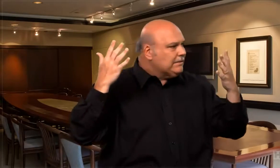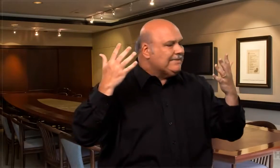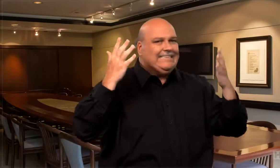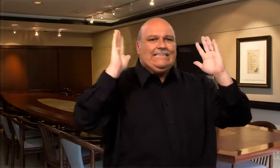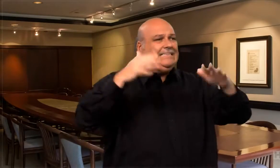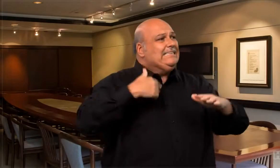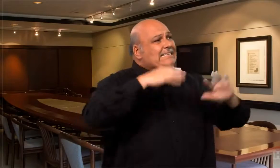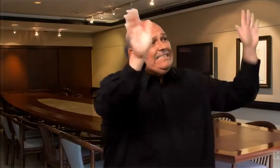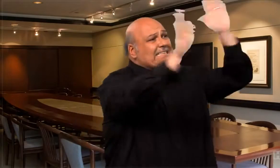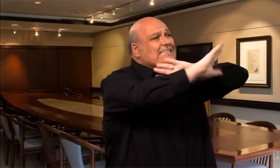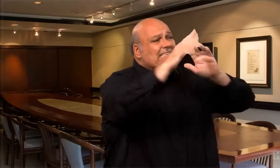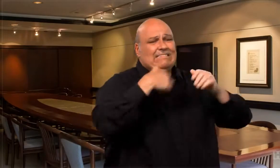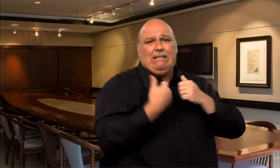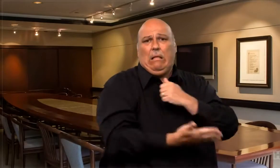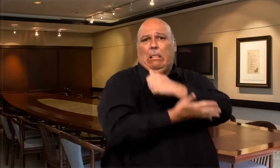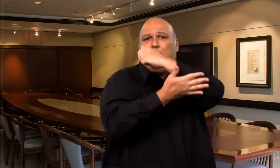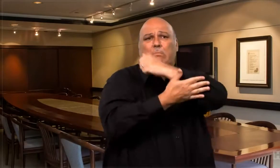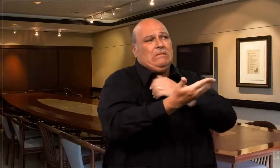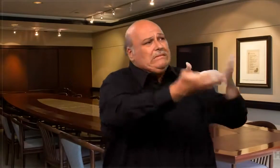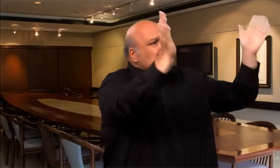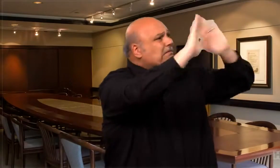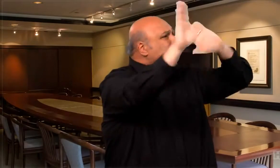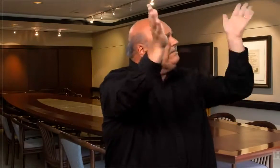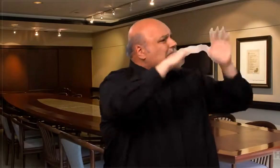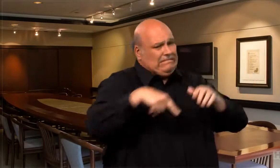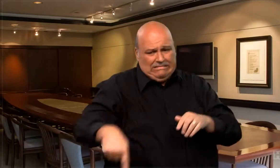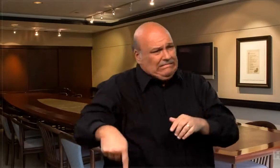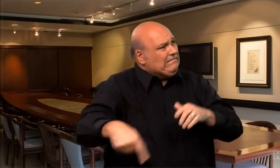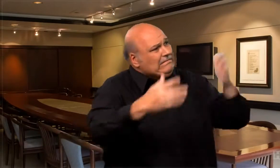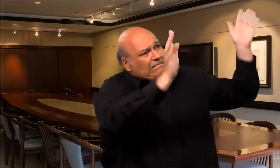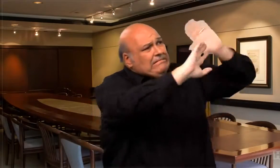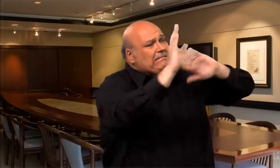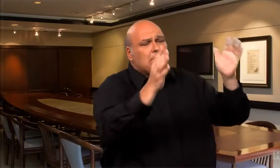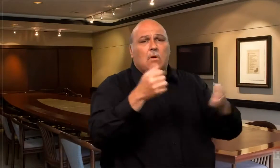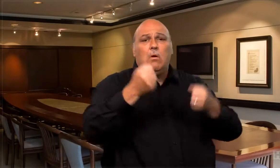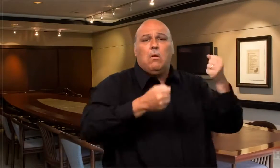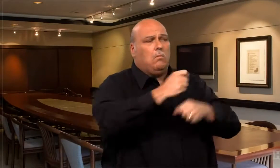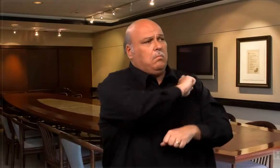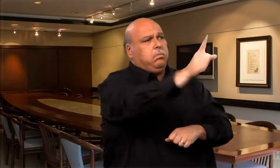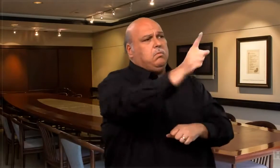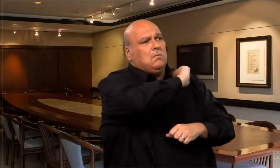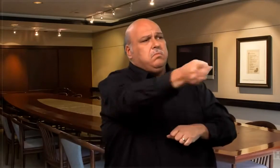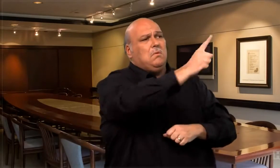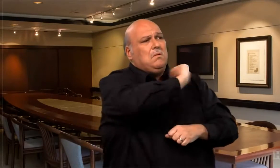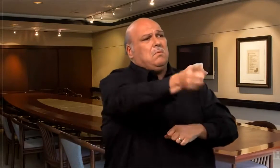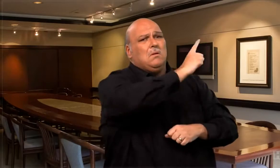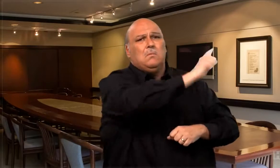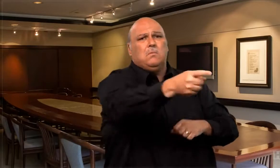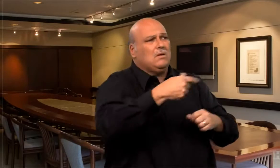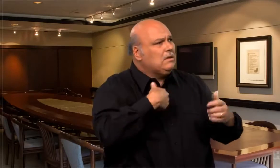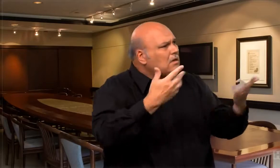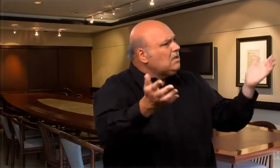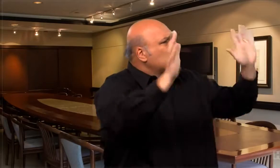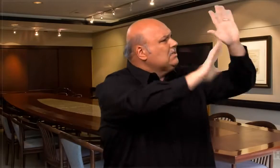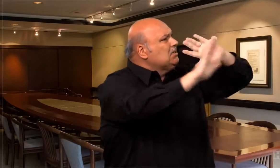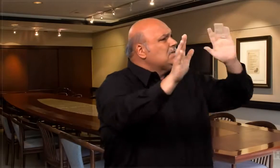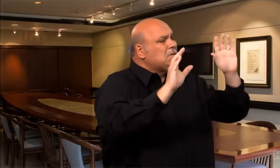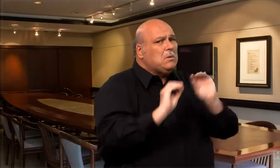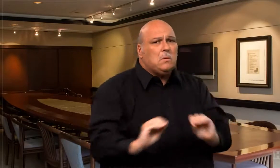at home. I had to think quick on my feet and decided to wave for assistance, but most vehicles passed me by without any glance despite my excessive waving.